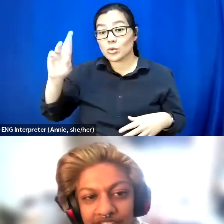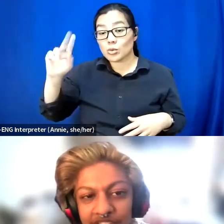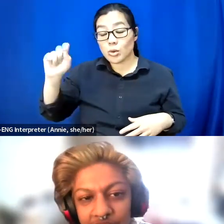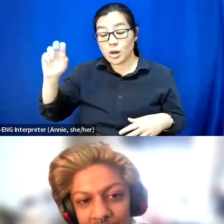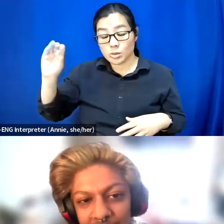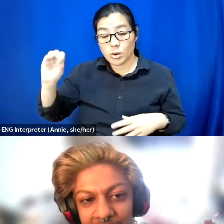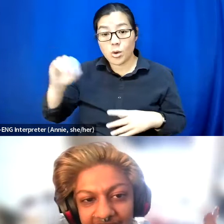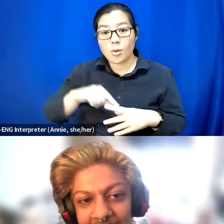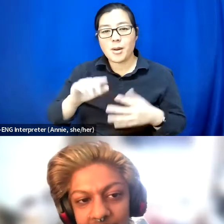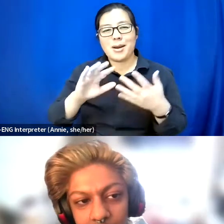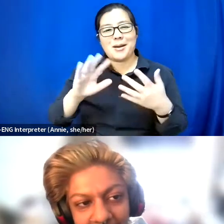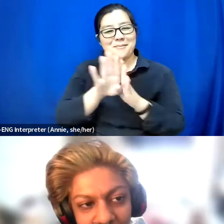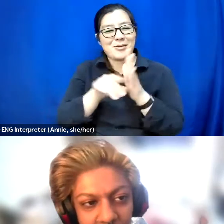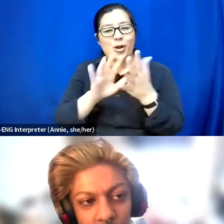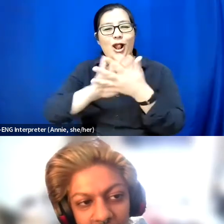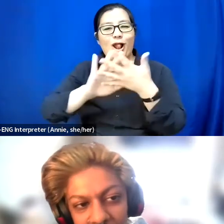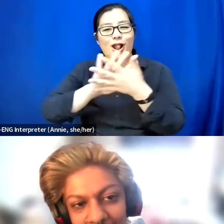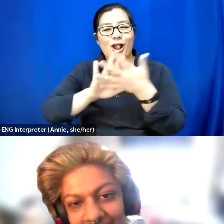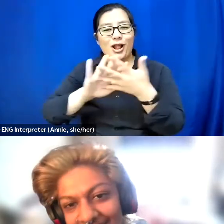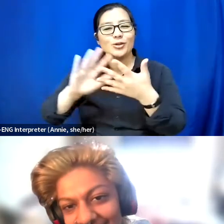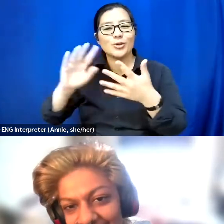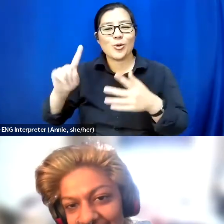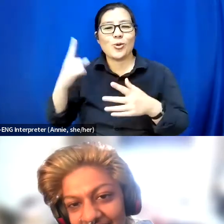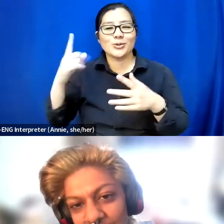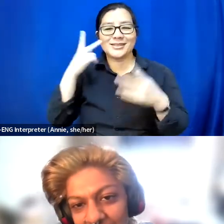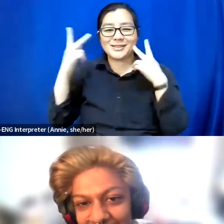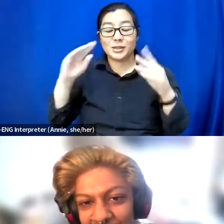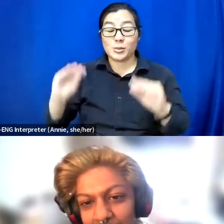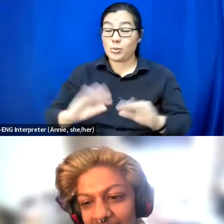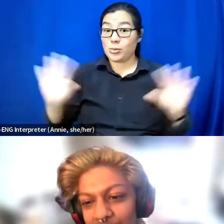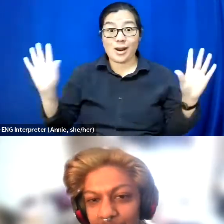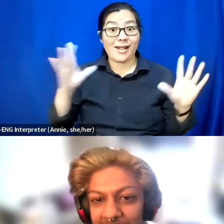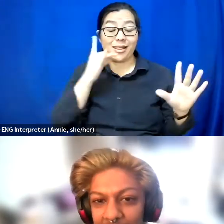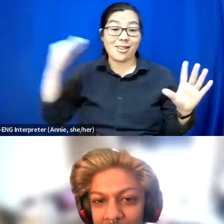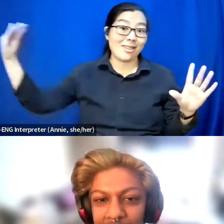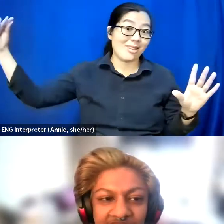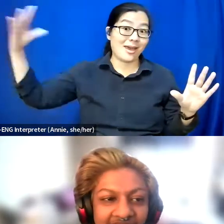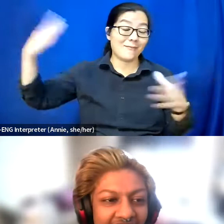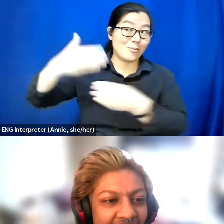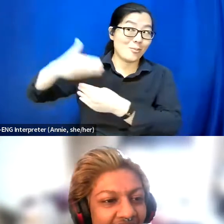So you can only really see the bright light that is streaming in from my windows.